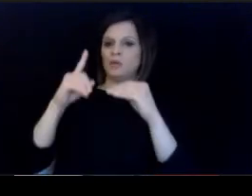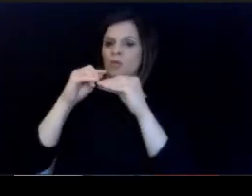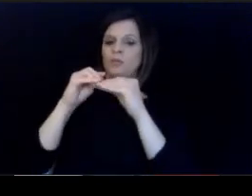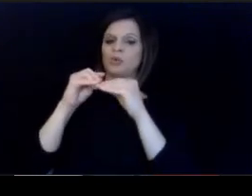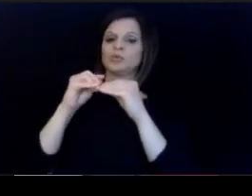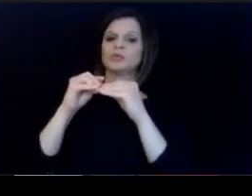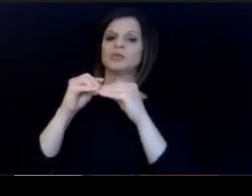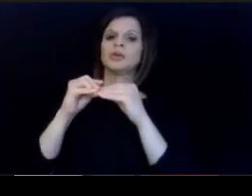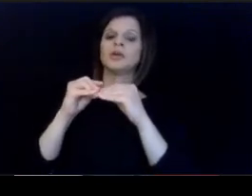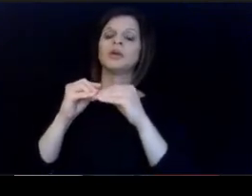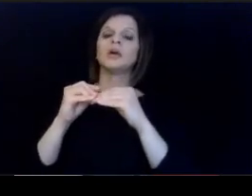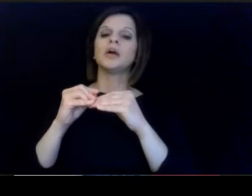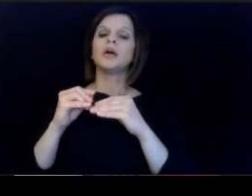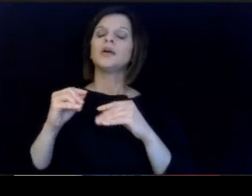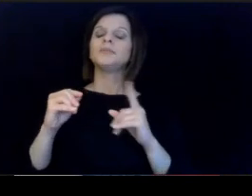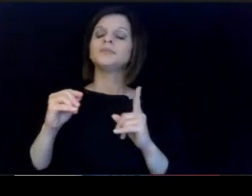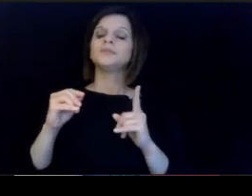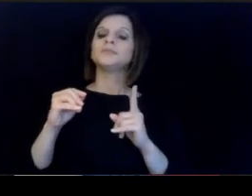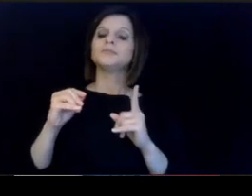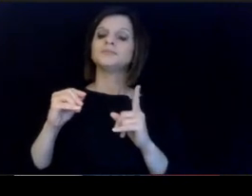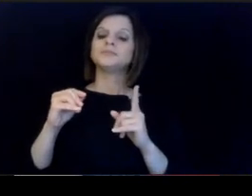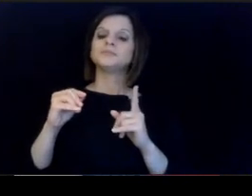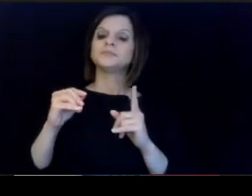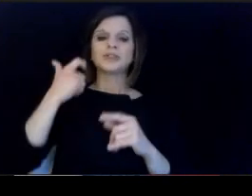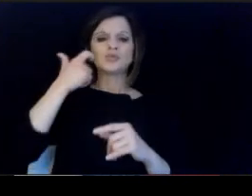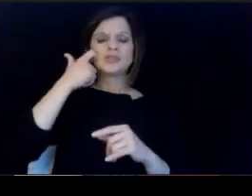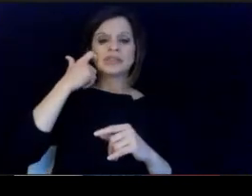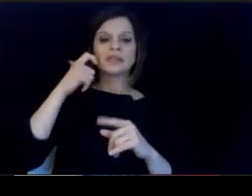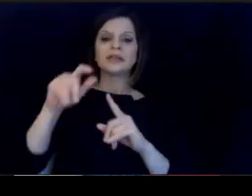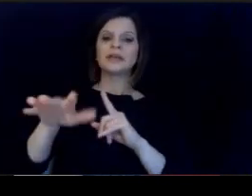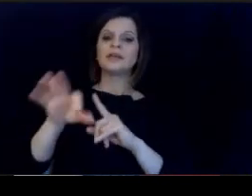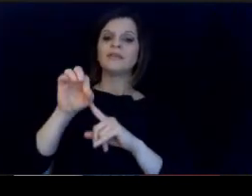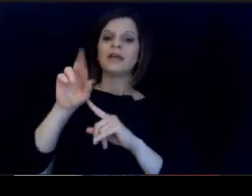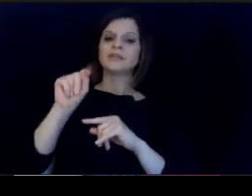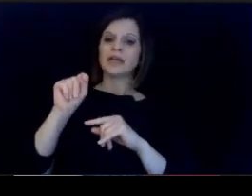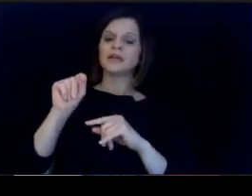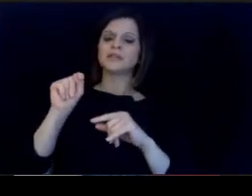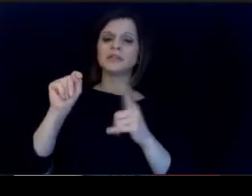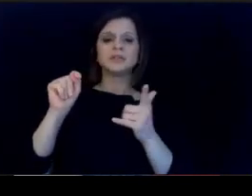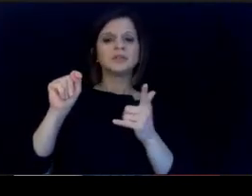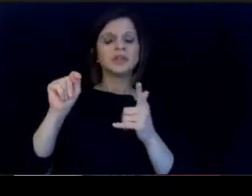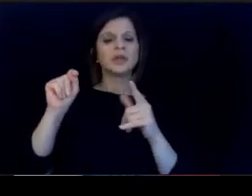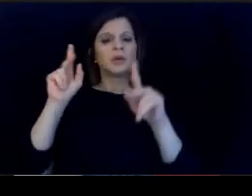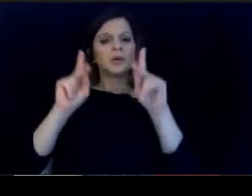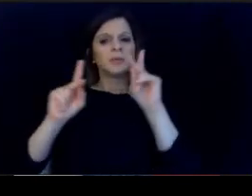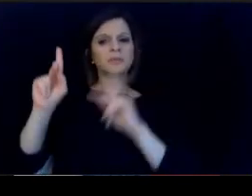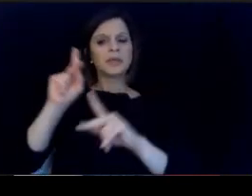on my listening to her. I found out when I talked about. that people going in education and it was really.